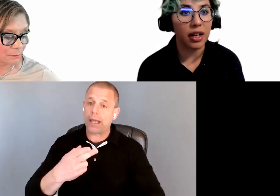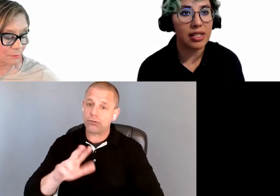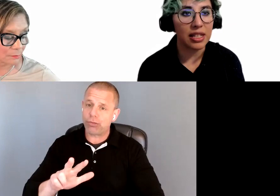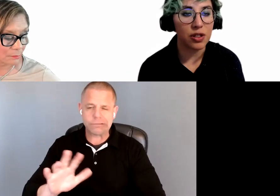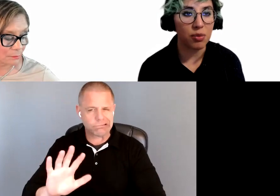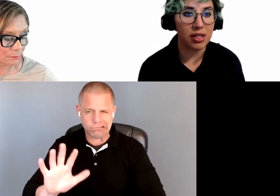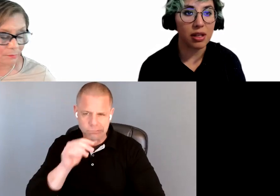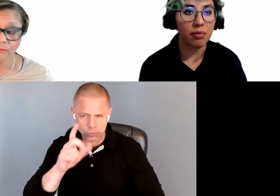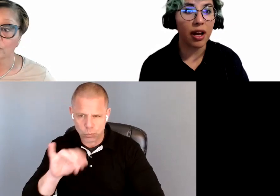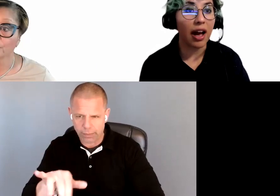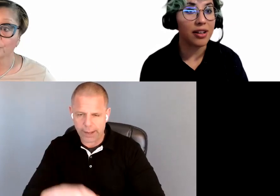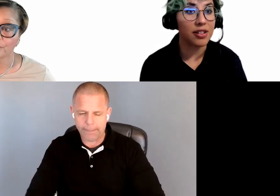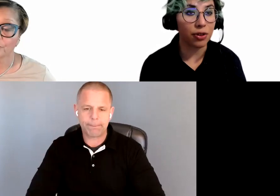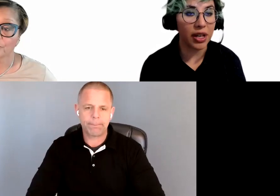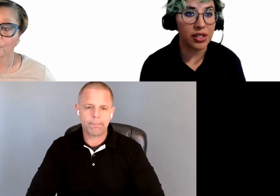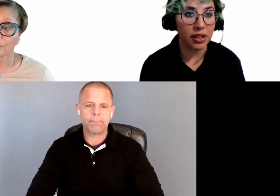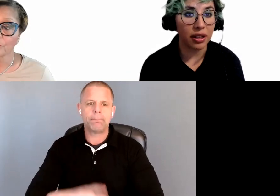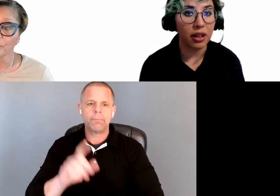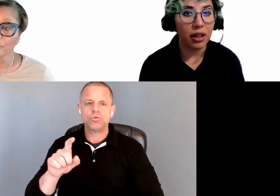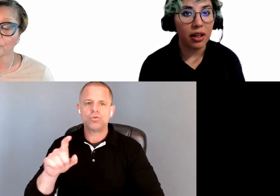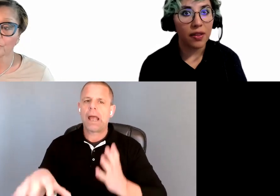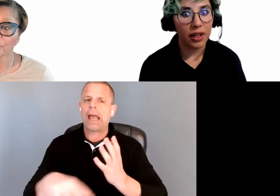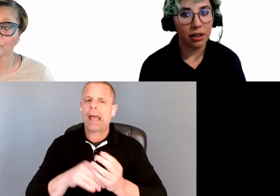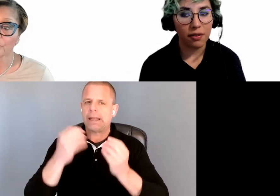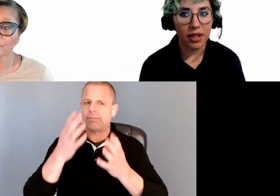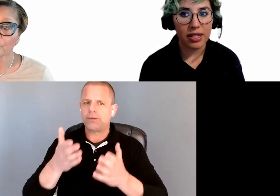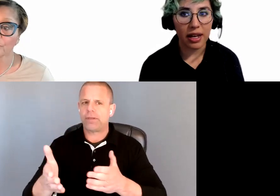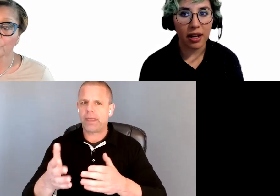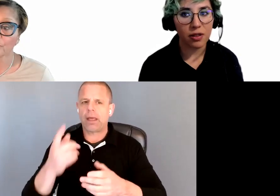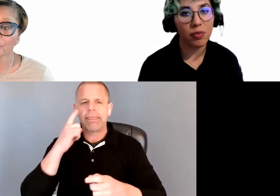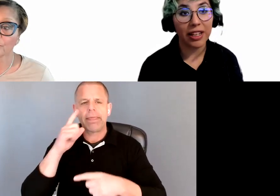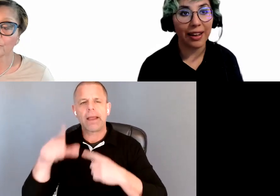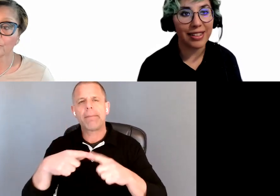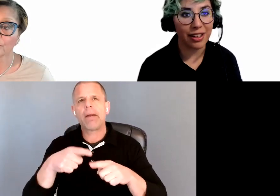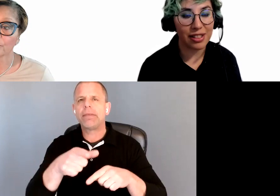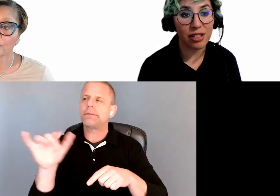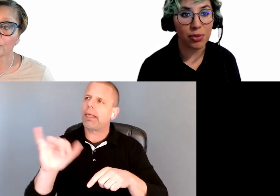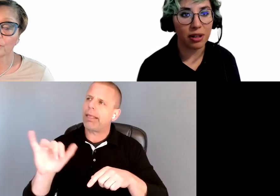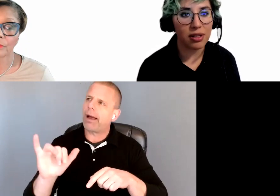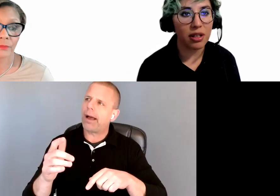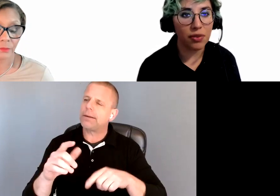does need to be some additional information there. Think of this as, again, titles and subtitles. If